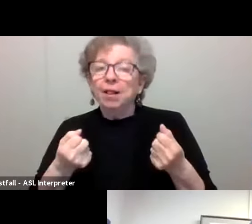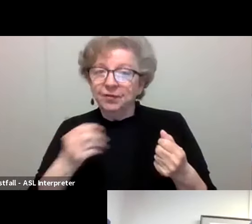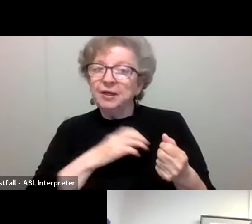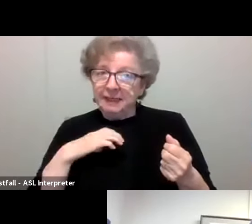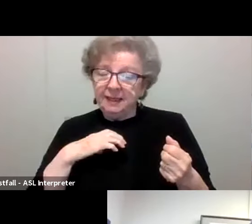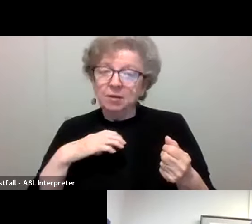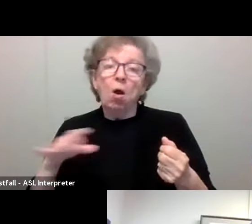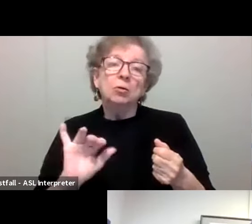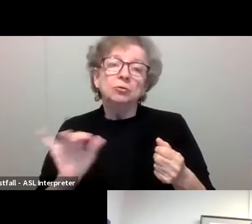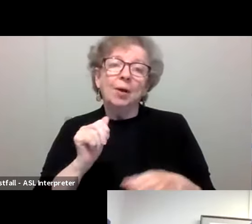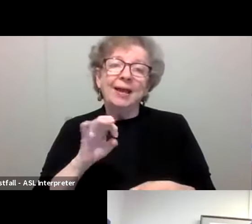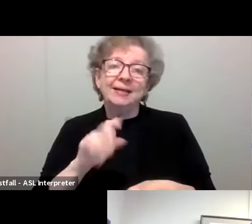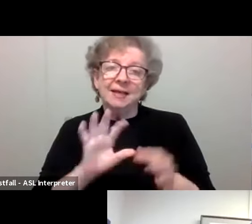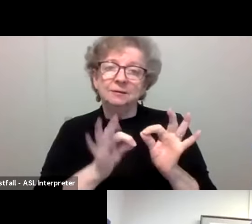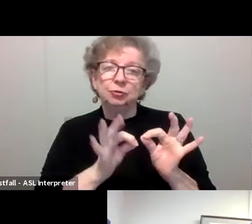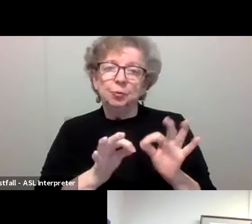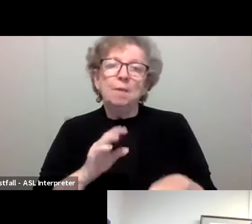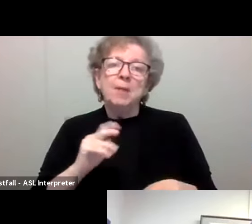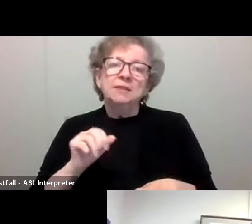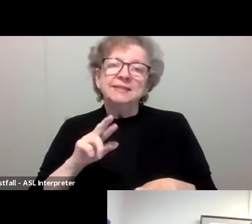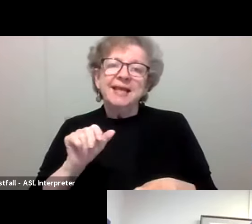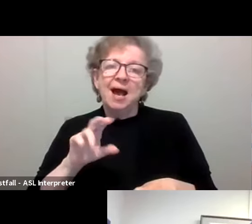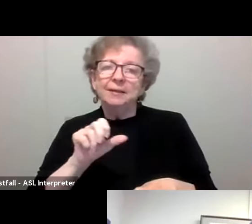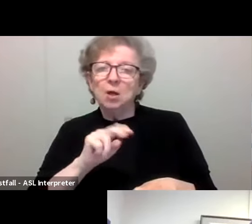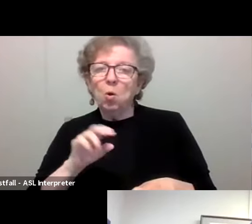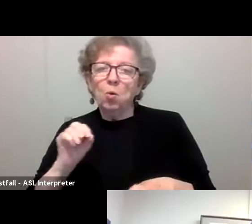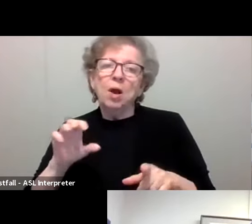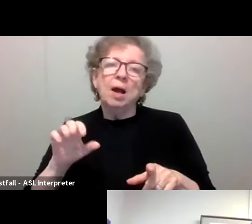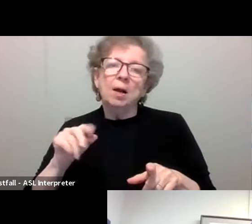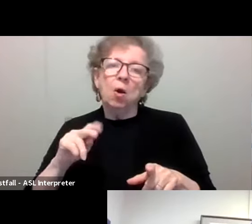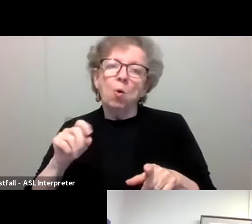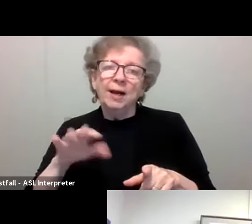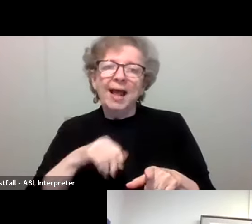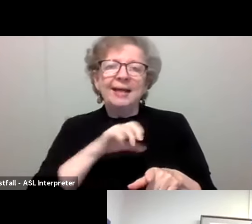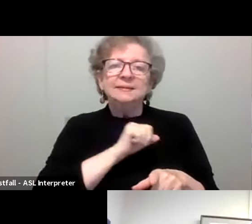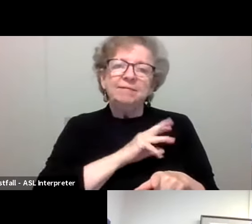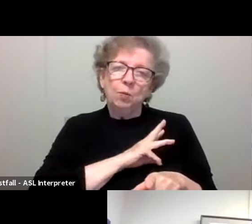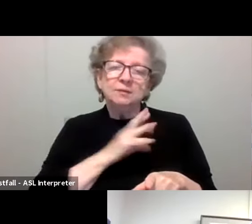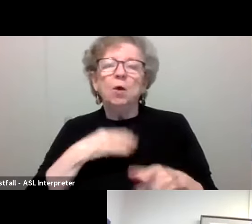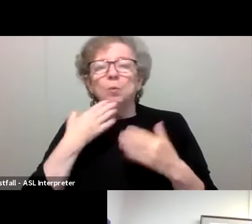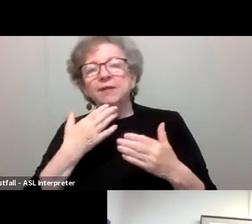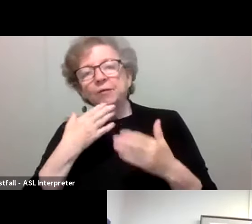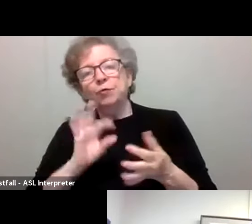as well as ASL translators, Marciano Gongora and Stevie Westfall. So thank you to the translators as well.